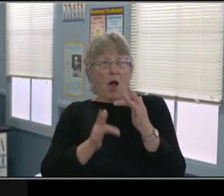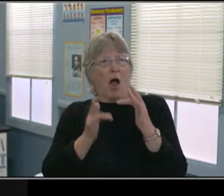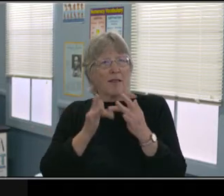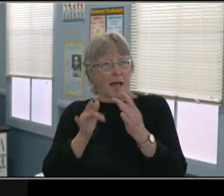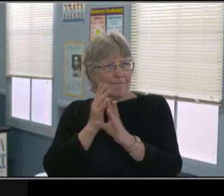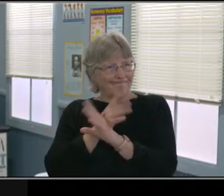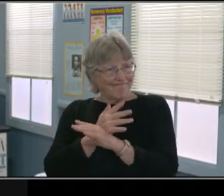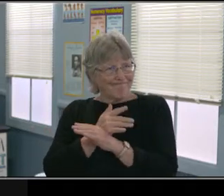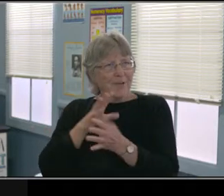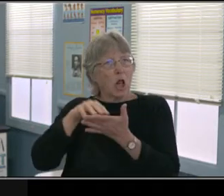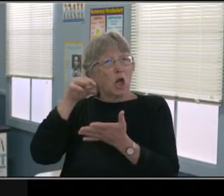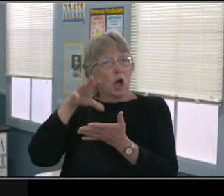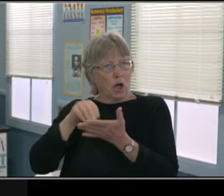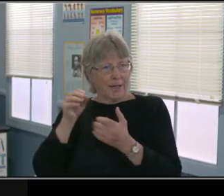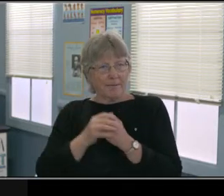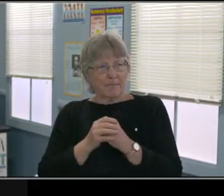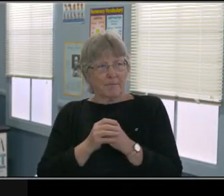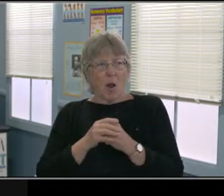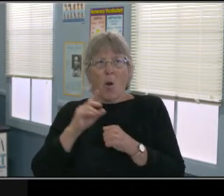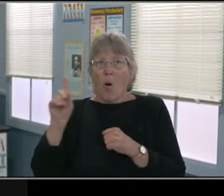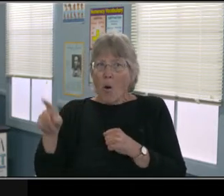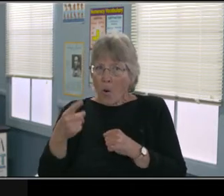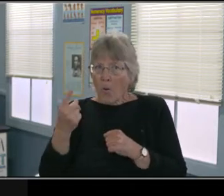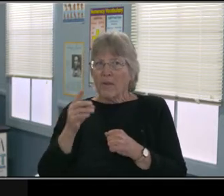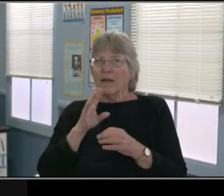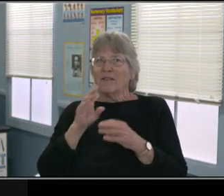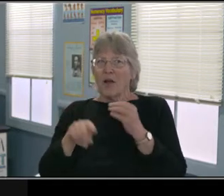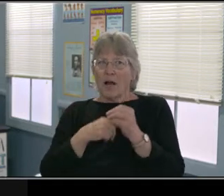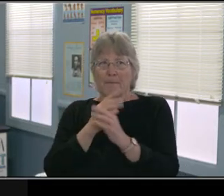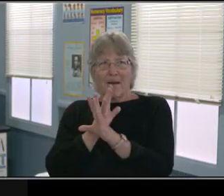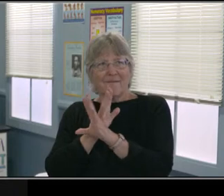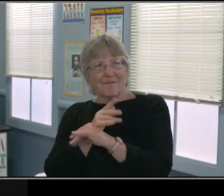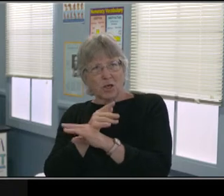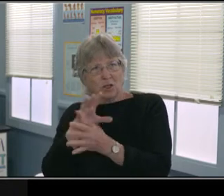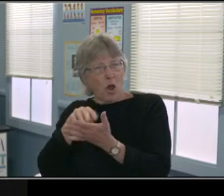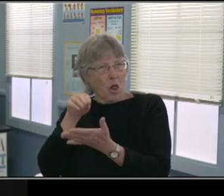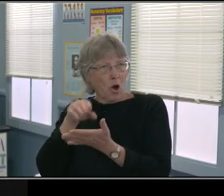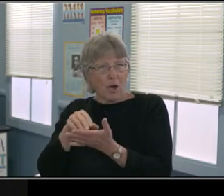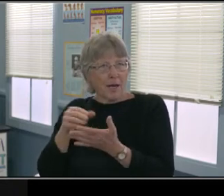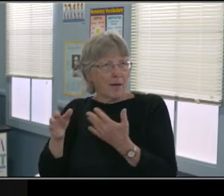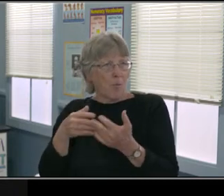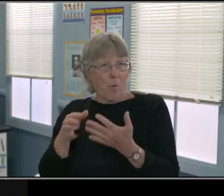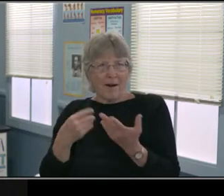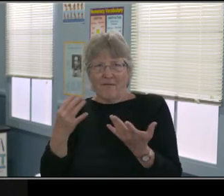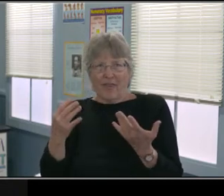This is what the team has talked about. It's based on goals and progress and needs.